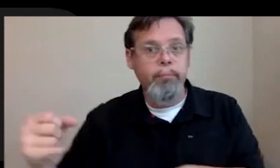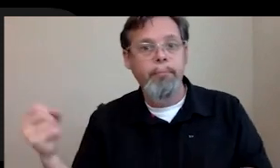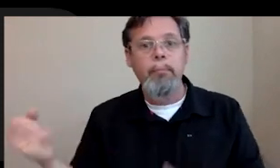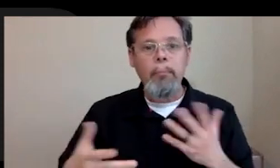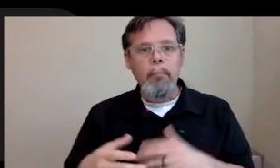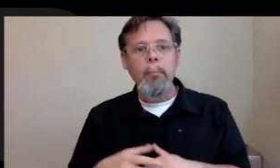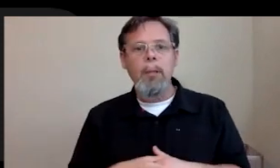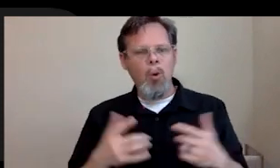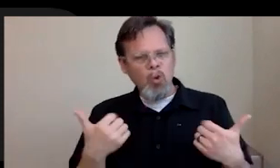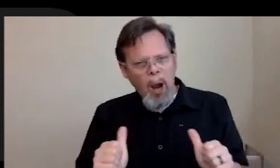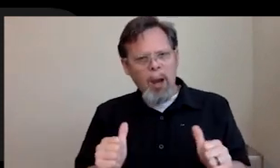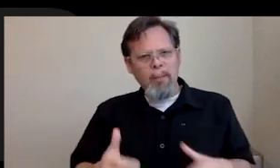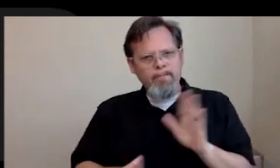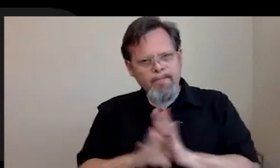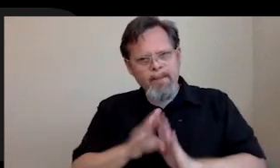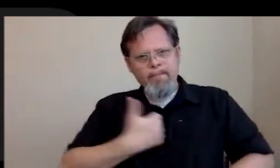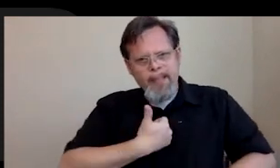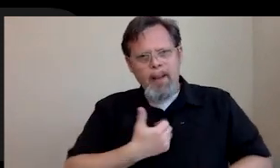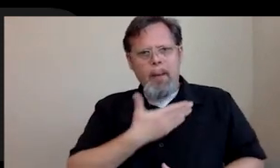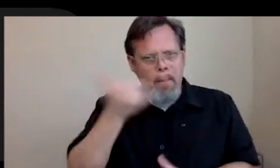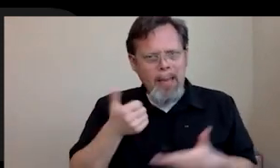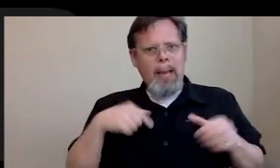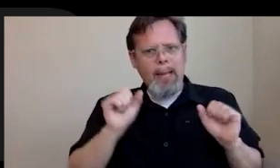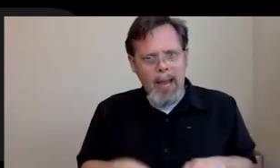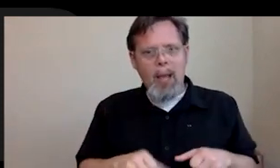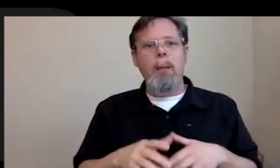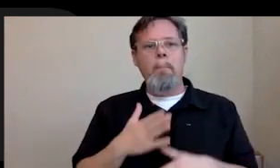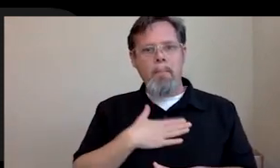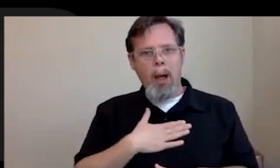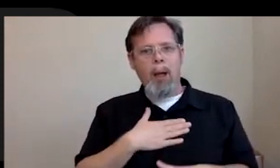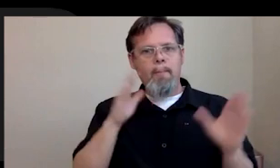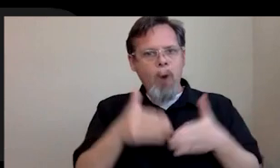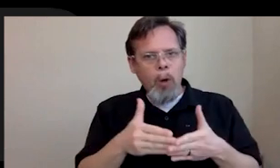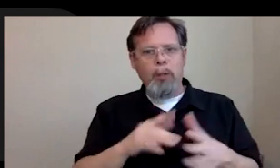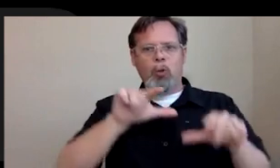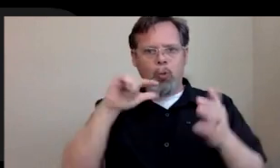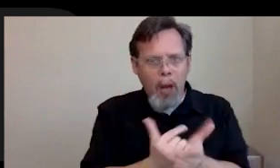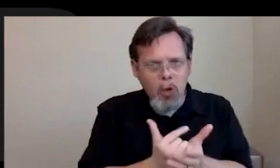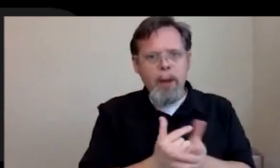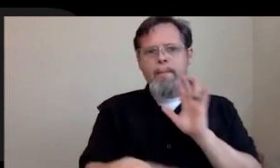as best as I can until I get my job. Like my focus is graduate, find a job. I'm networking on